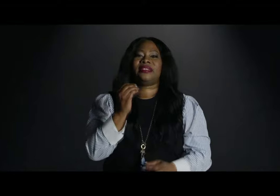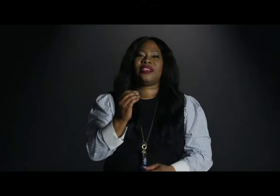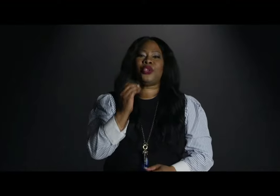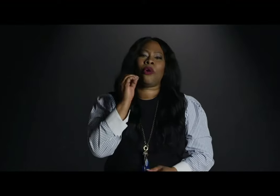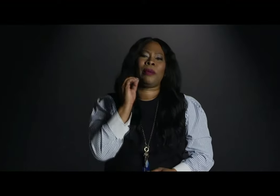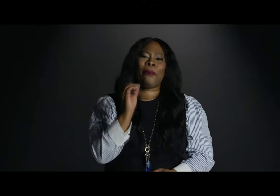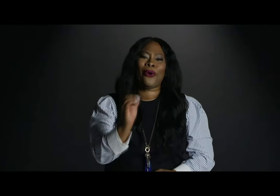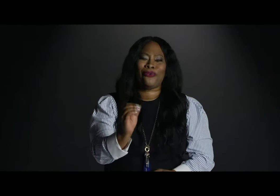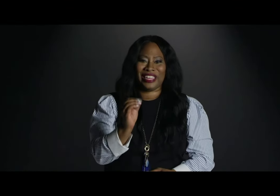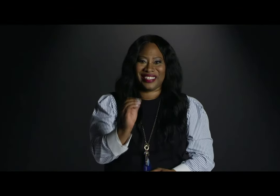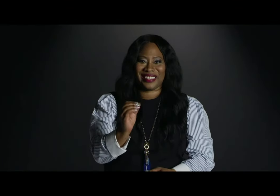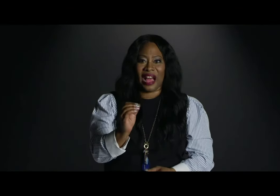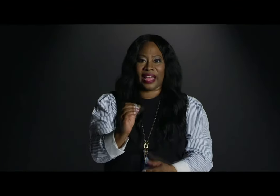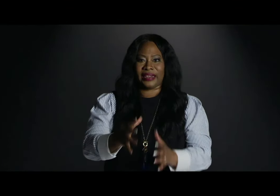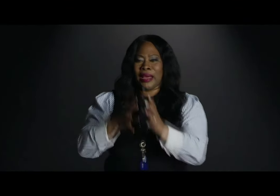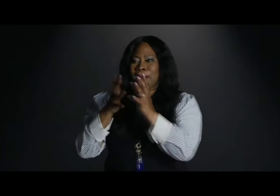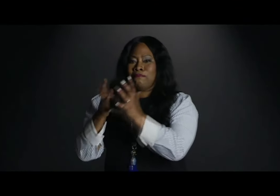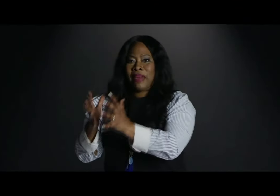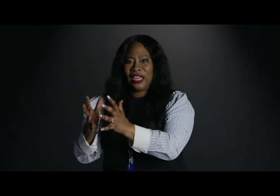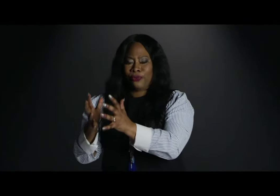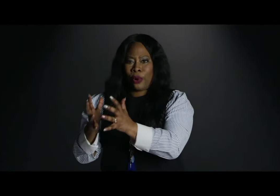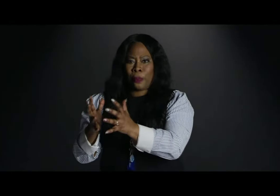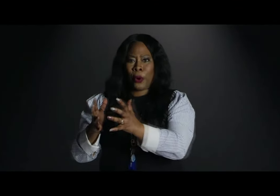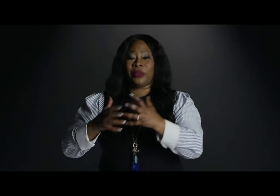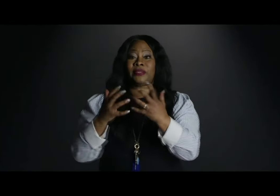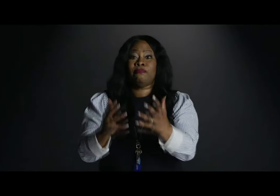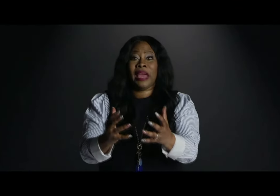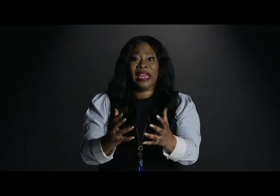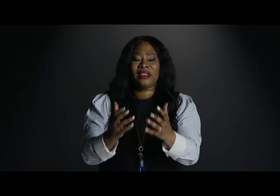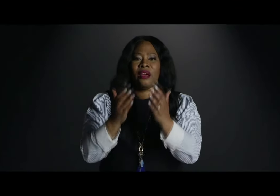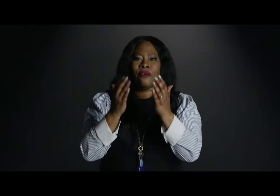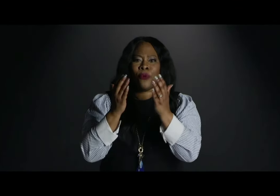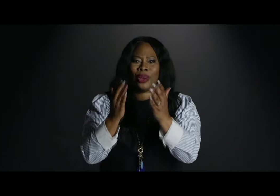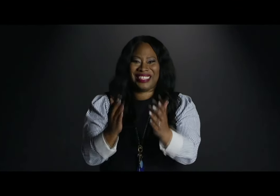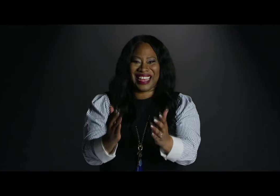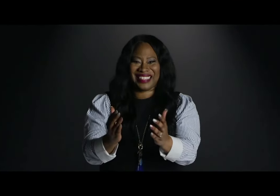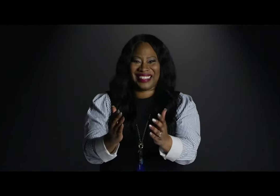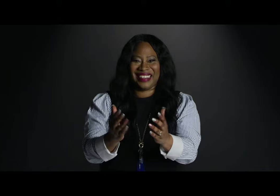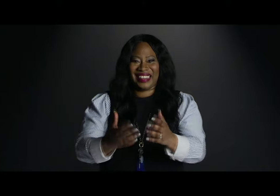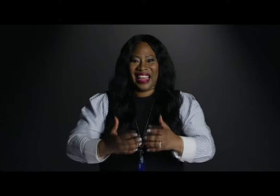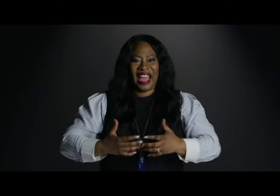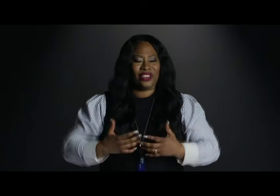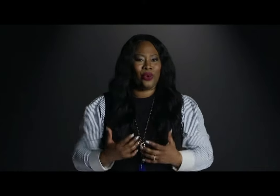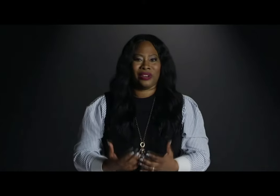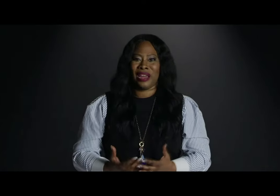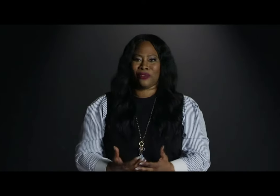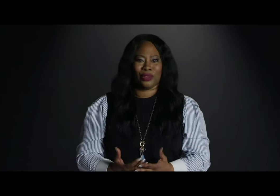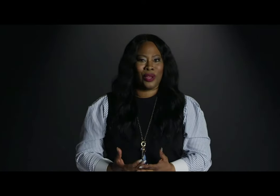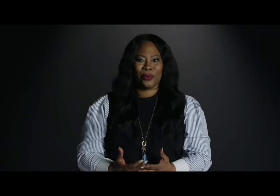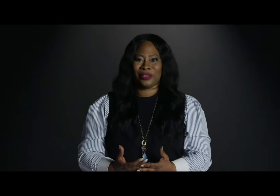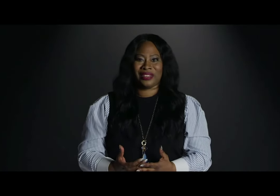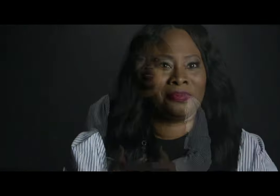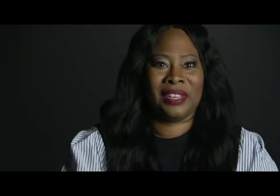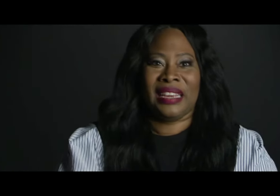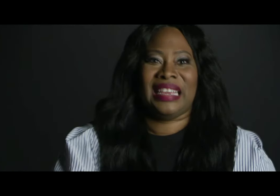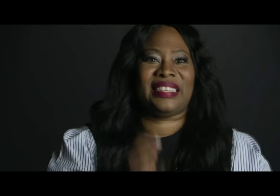He says you are a perfect design, made for a purpose, made for a destiny. You are never alone.